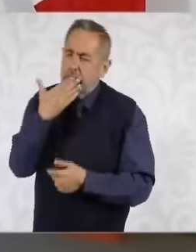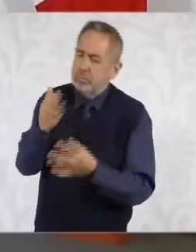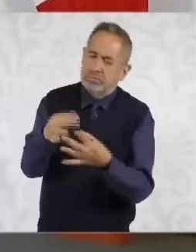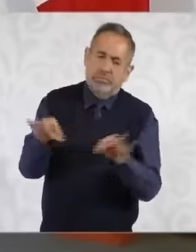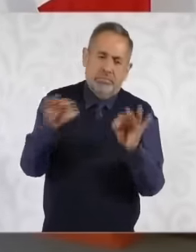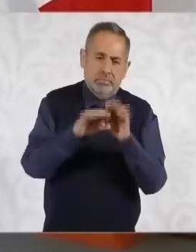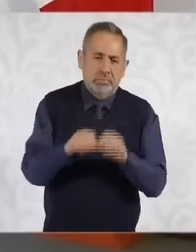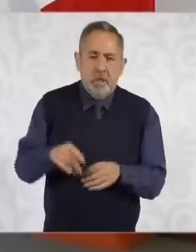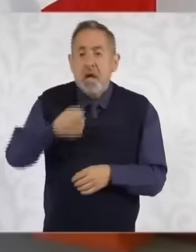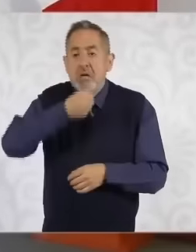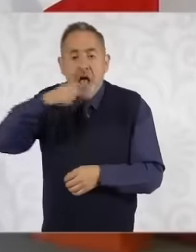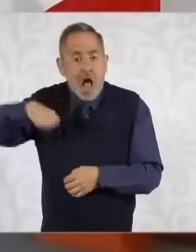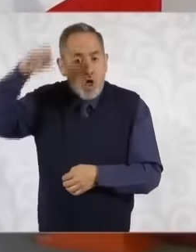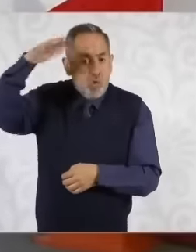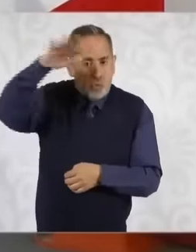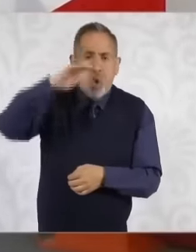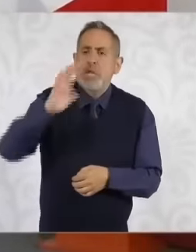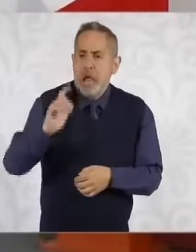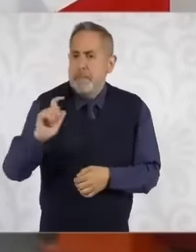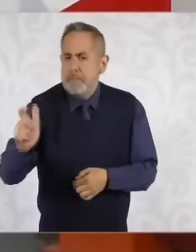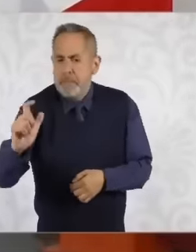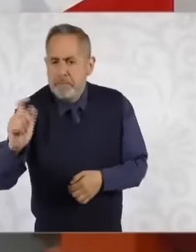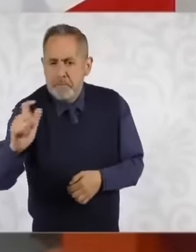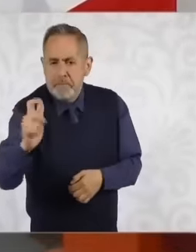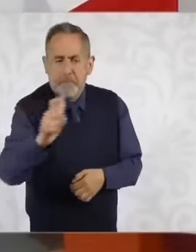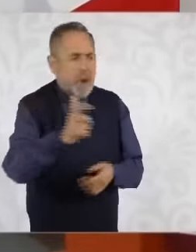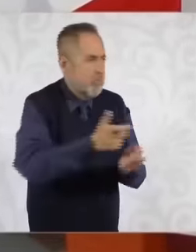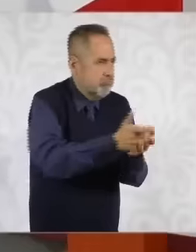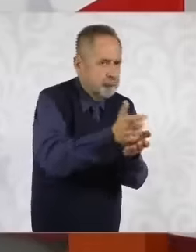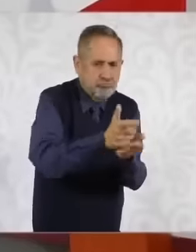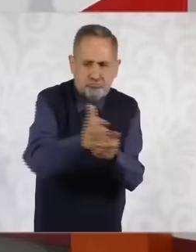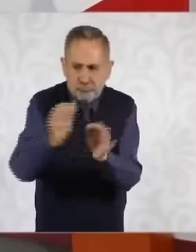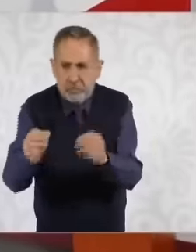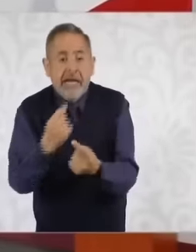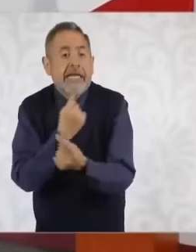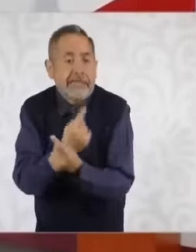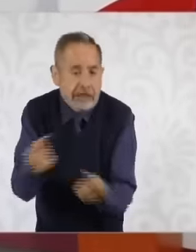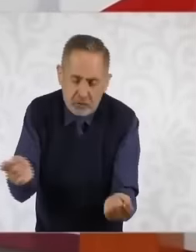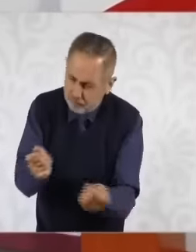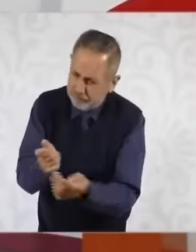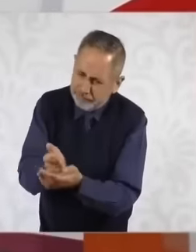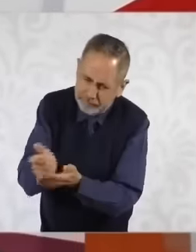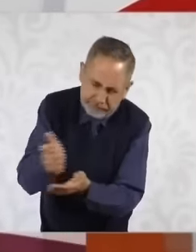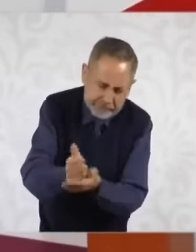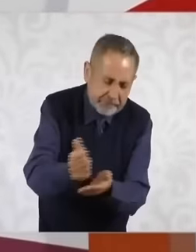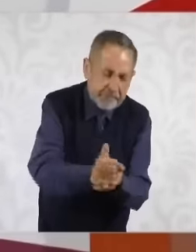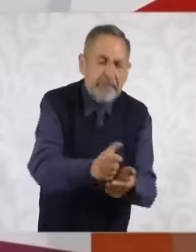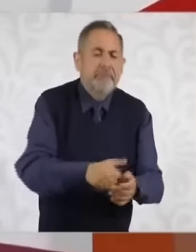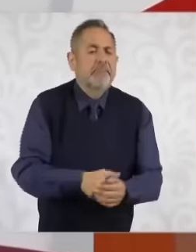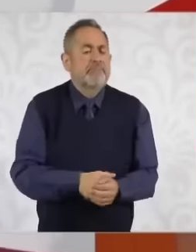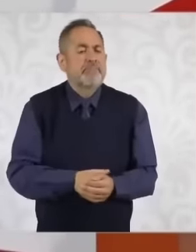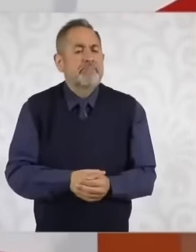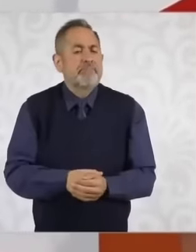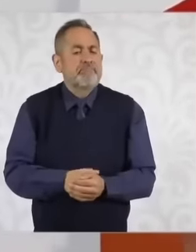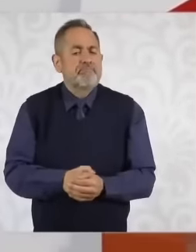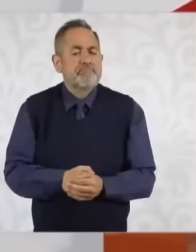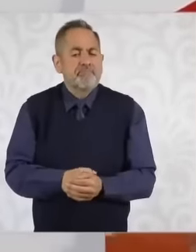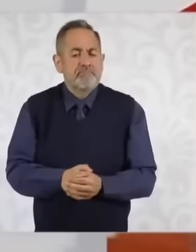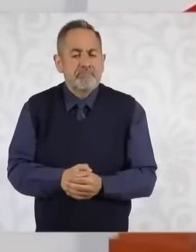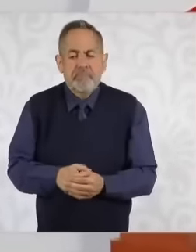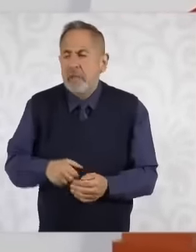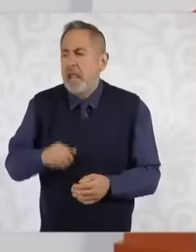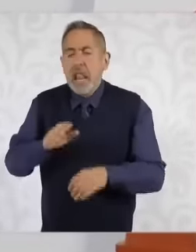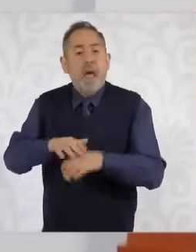older adults have their support, the children, most of them have support to go to